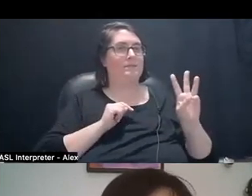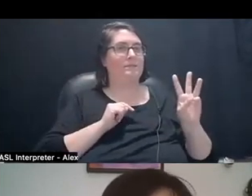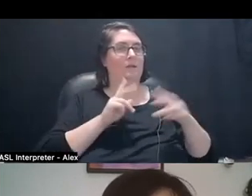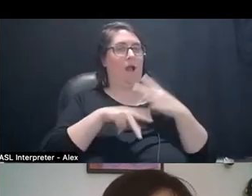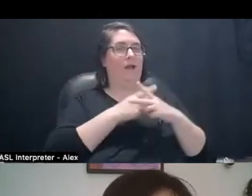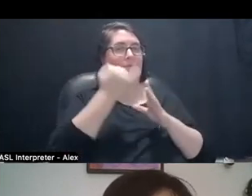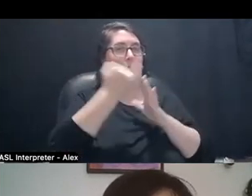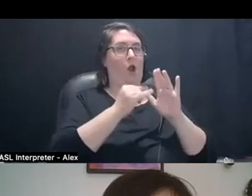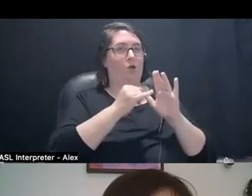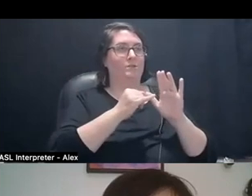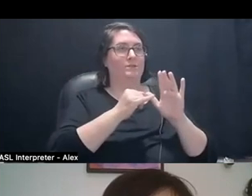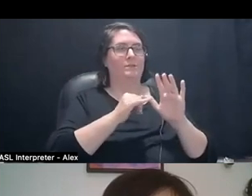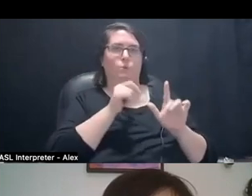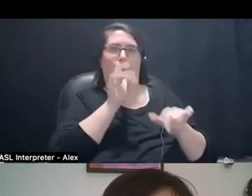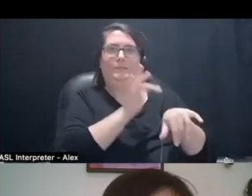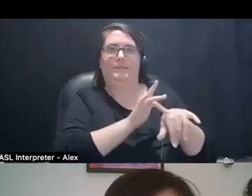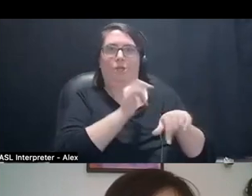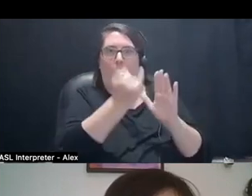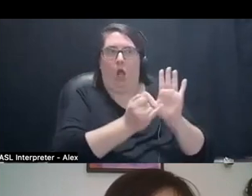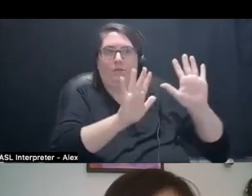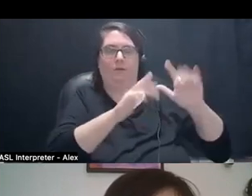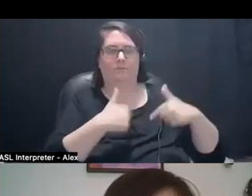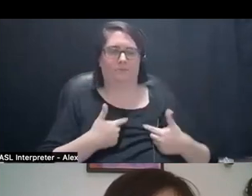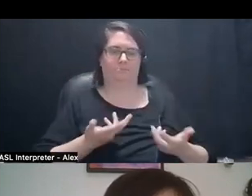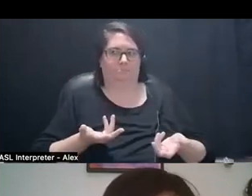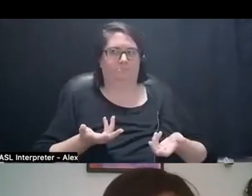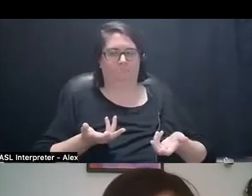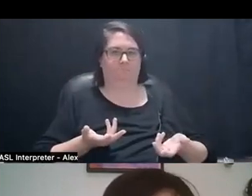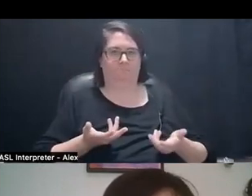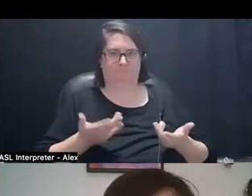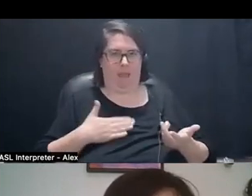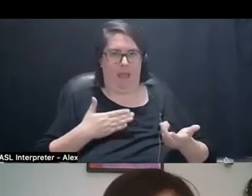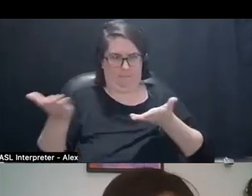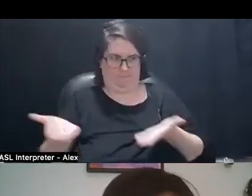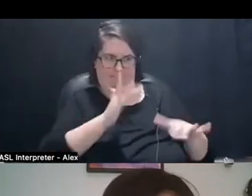is like people are always intimidated to touch. But I'm more than happy for people to touch.